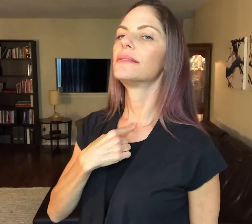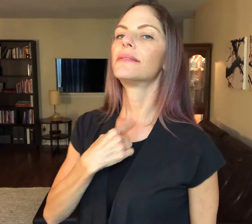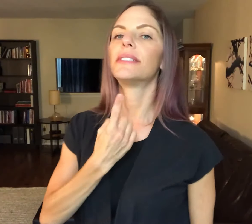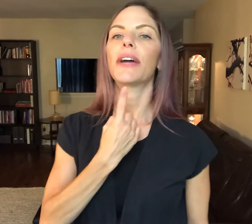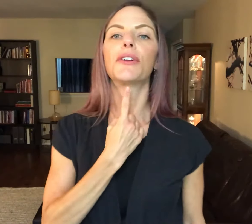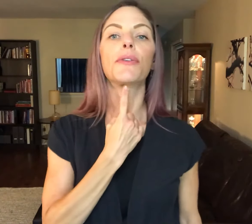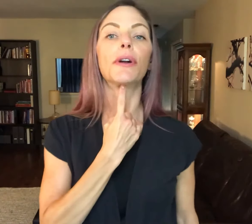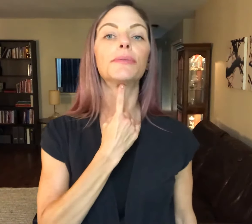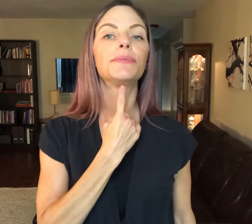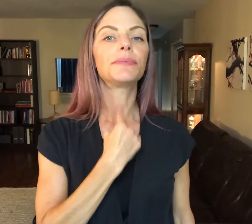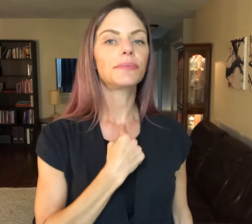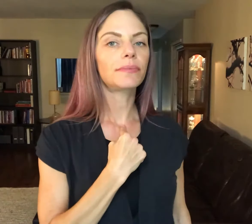down your throat